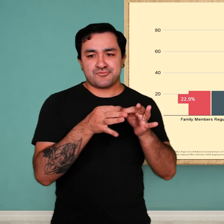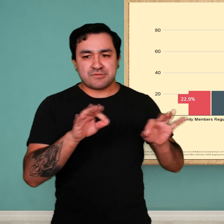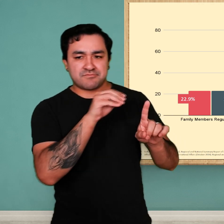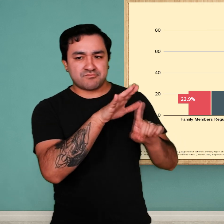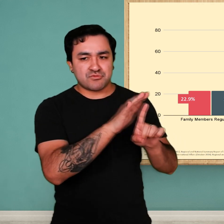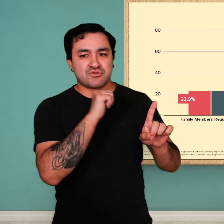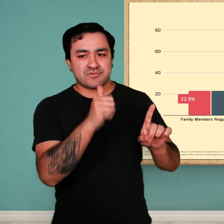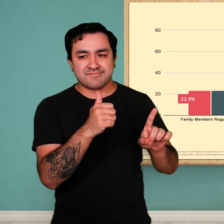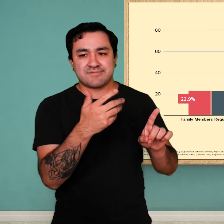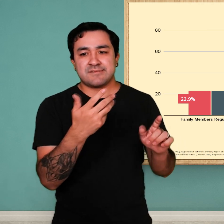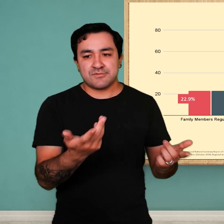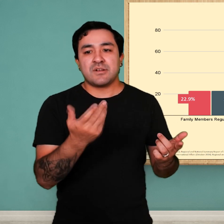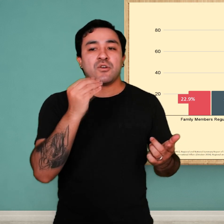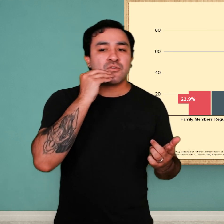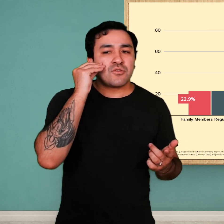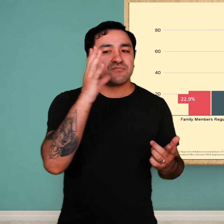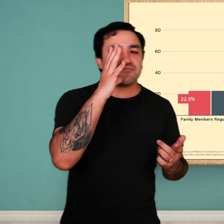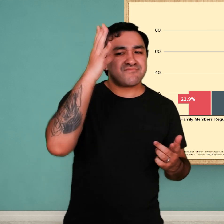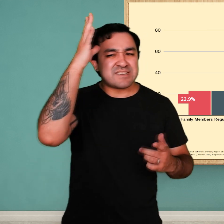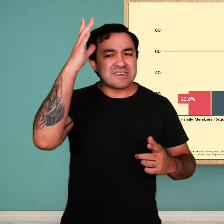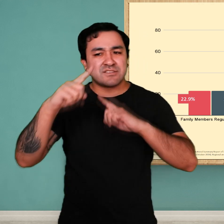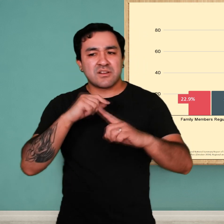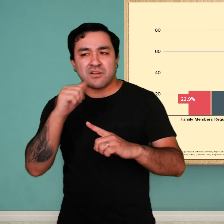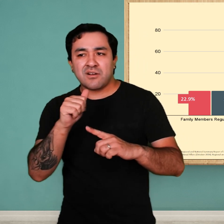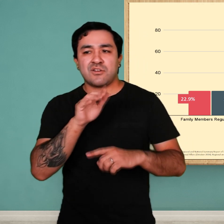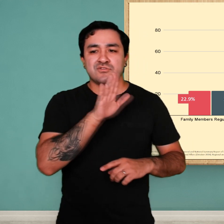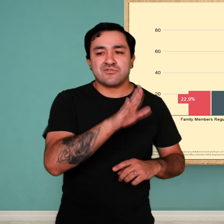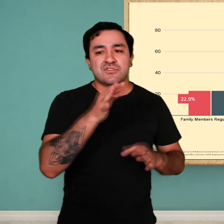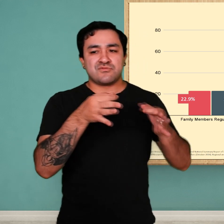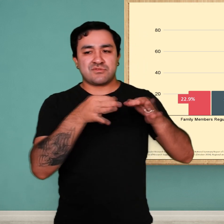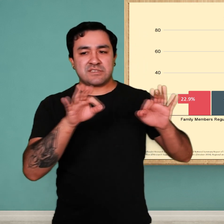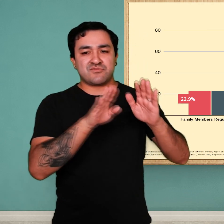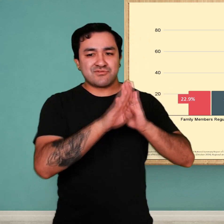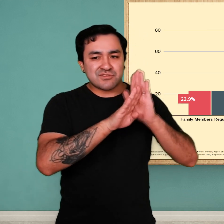learning of spoken language. If most of these students are not coming from homes where they